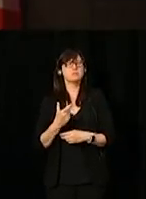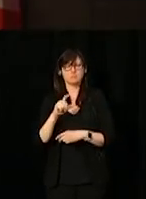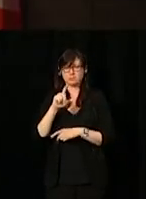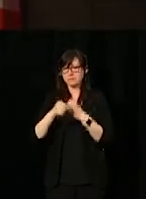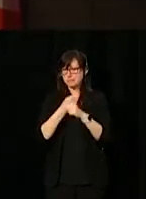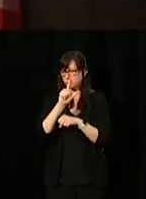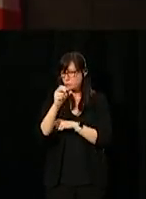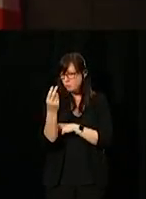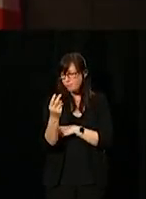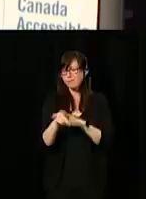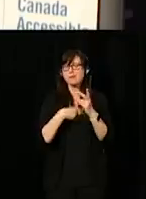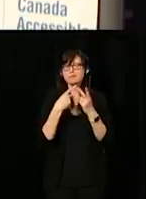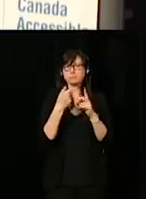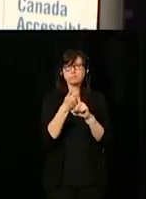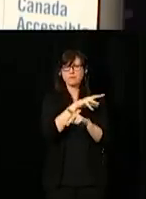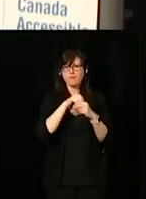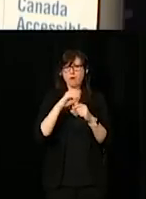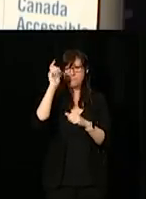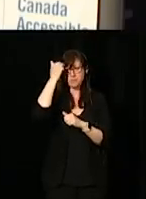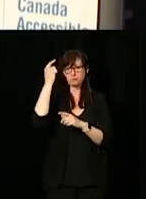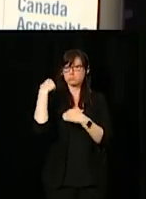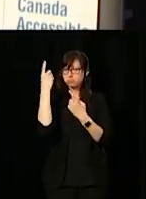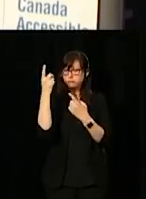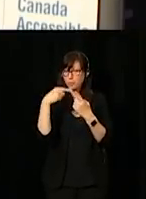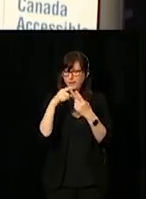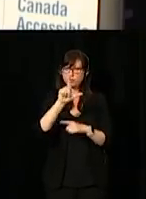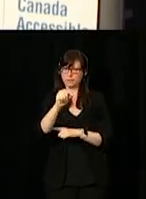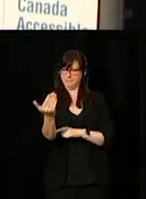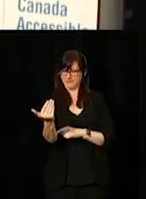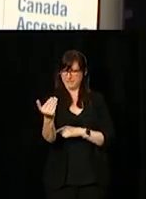and she has served as Minister since 2015.